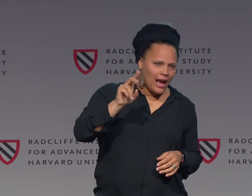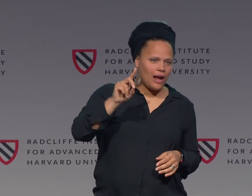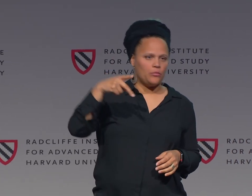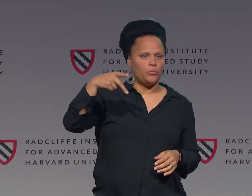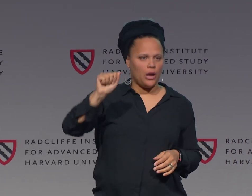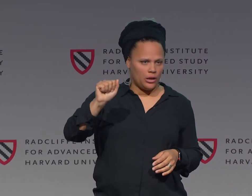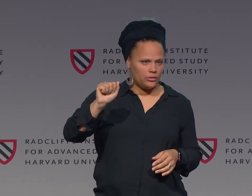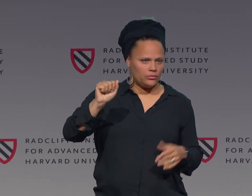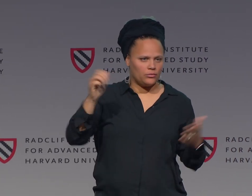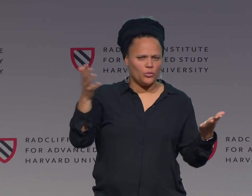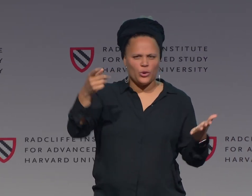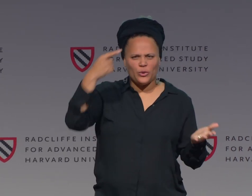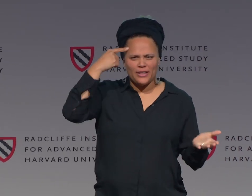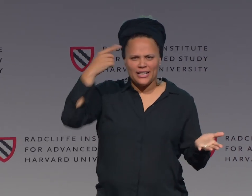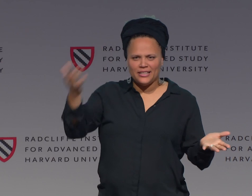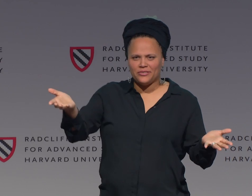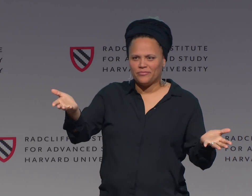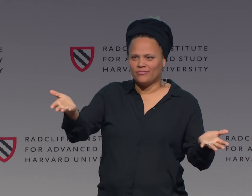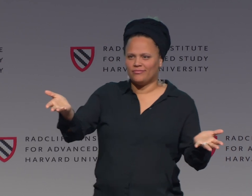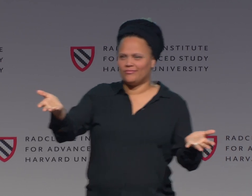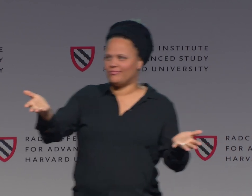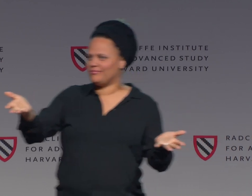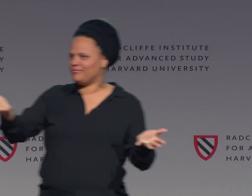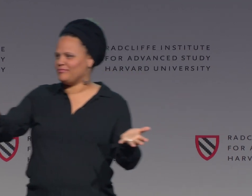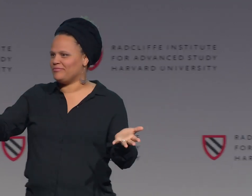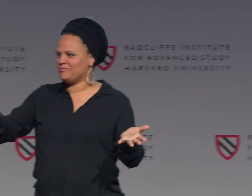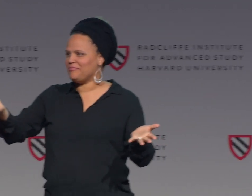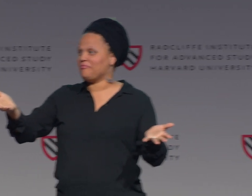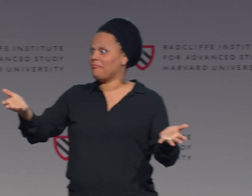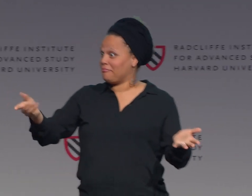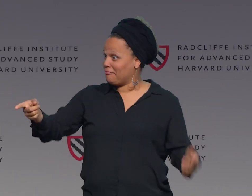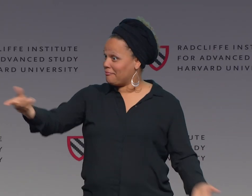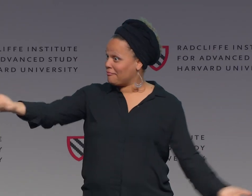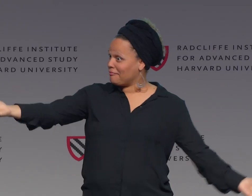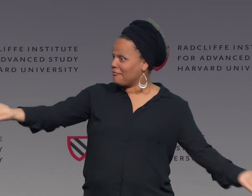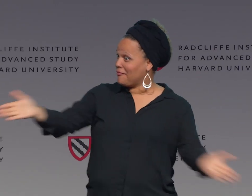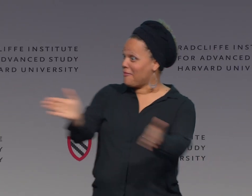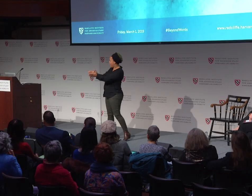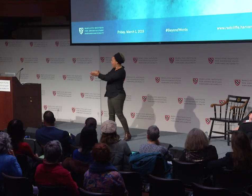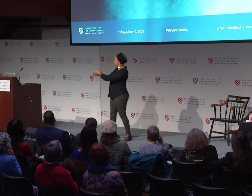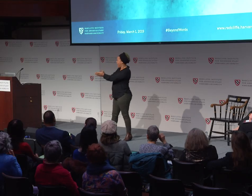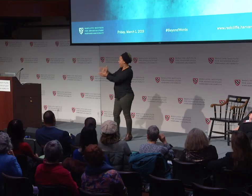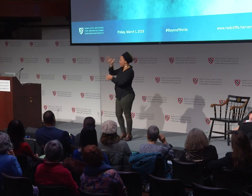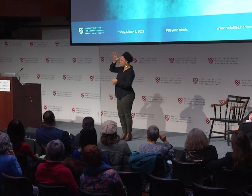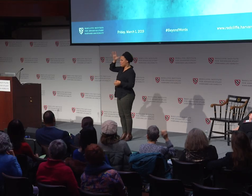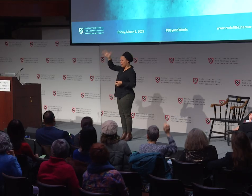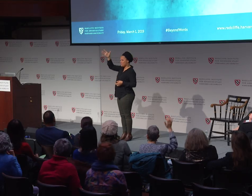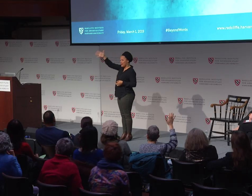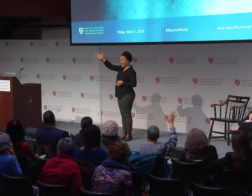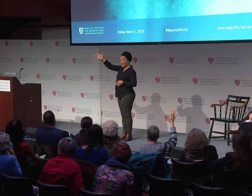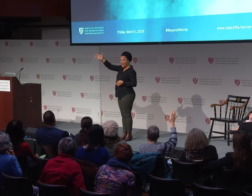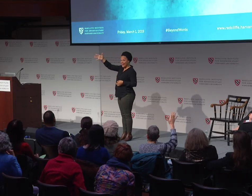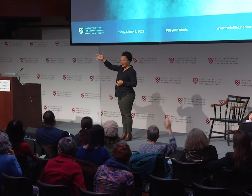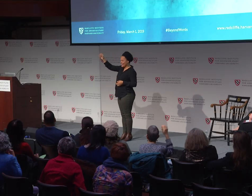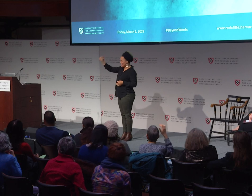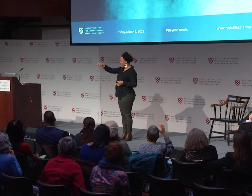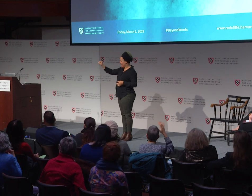or grandpa, grandma. What about Grandpa? What do you think? Oh, wow yeah.